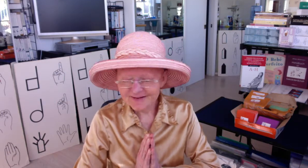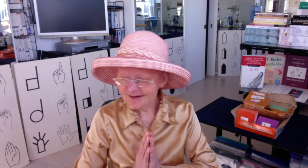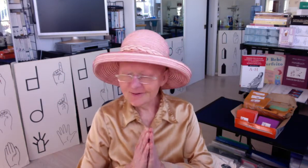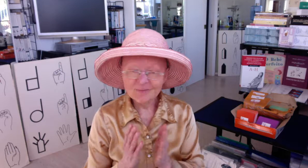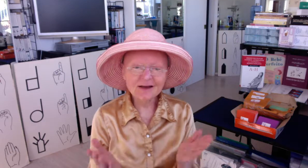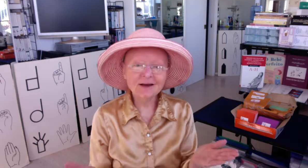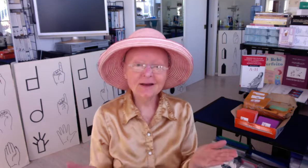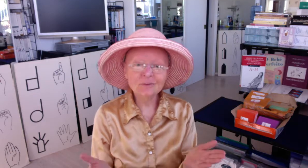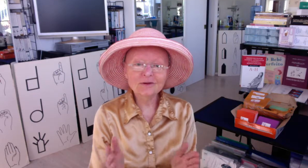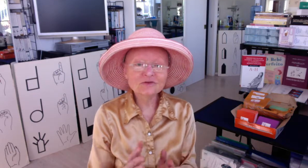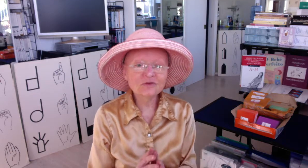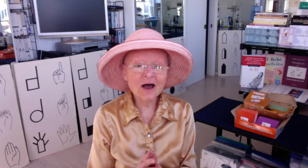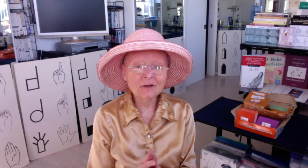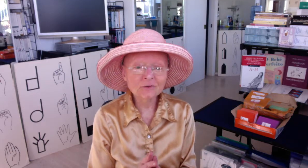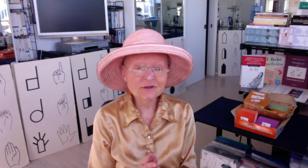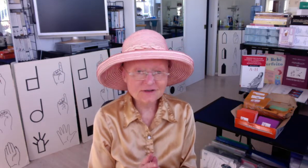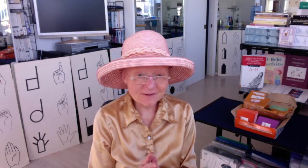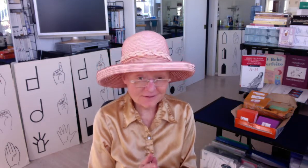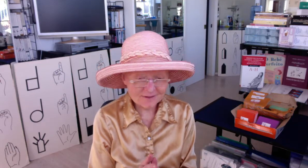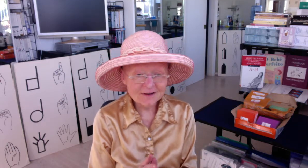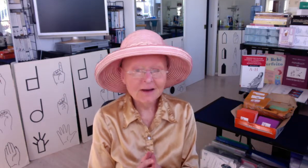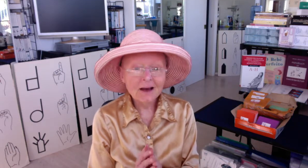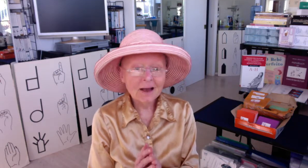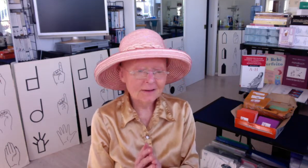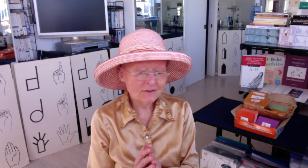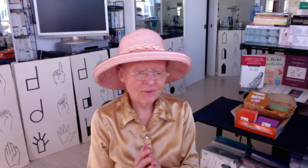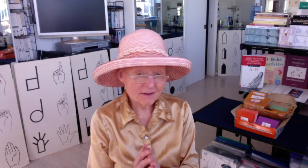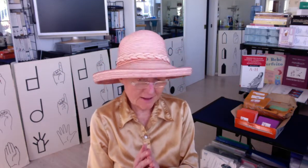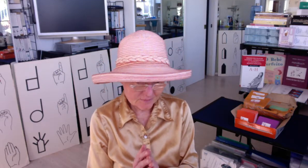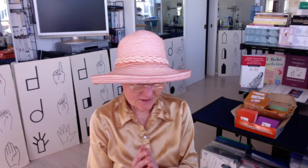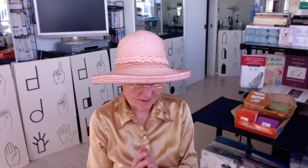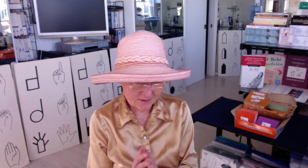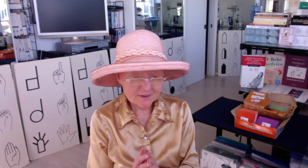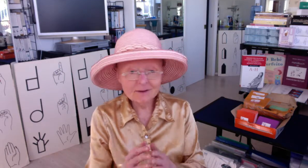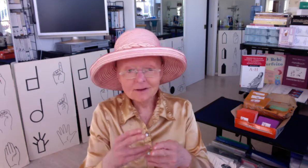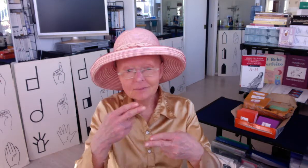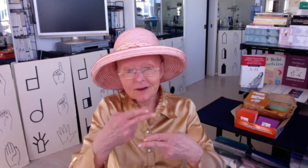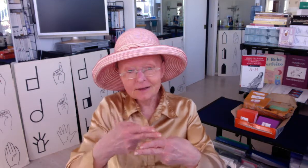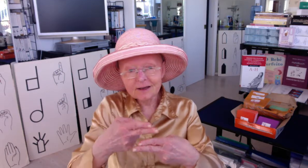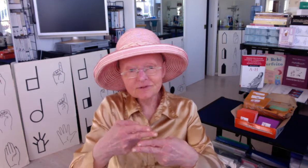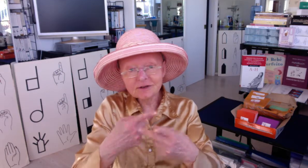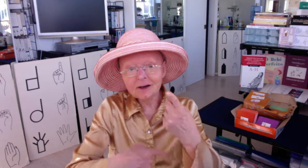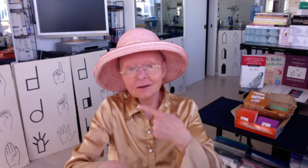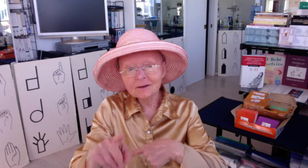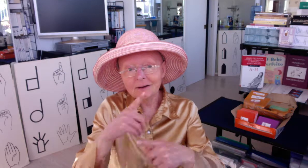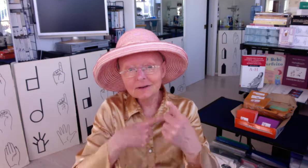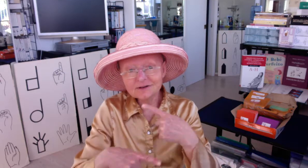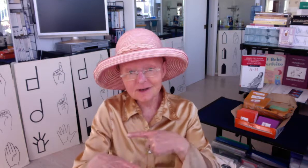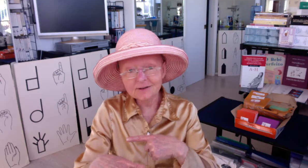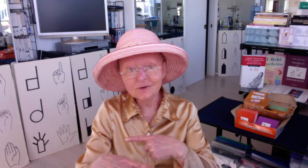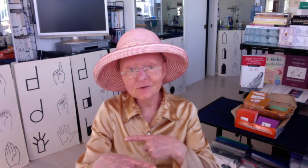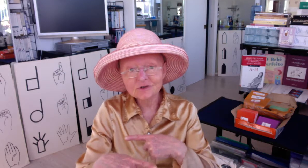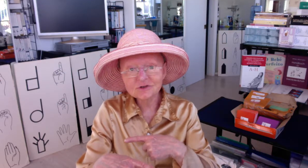My name is Valerie Sutton and my name sign my name sign in sign language is